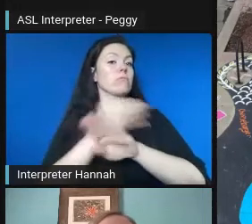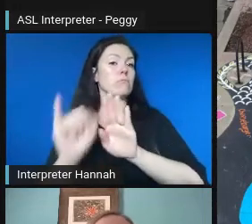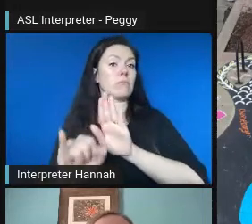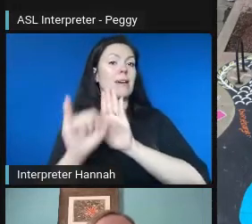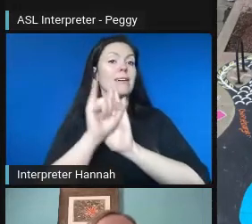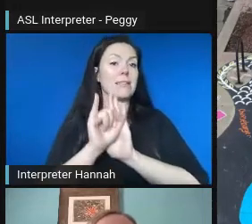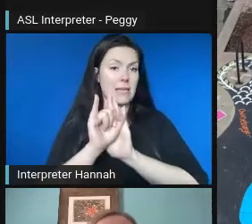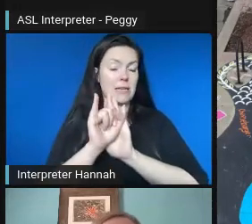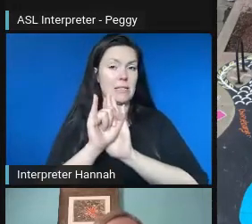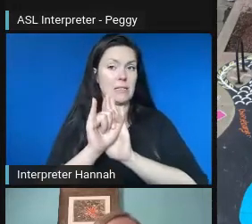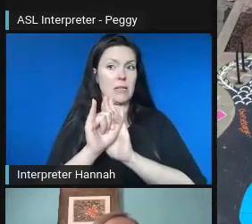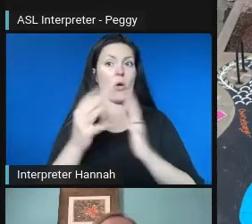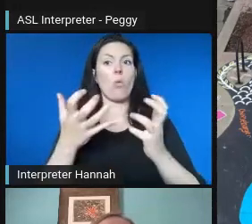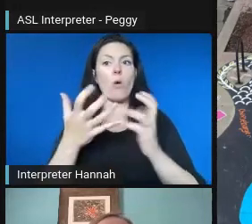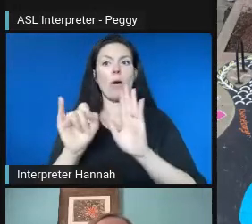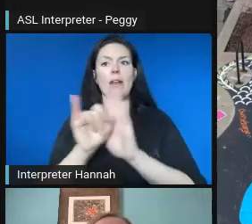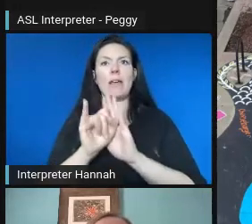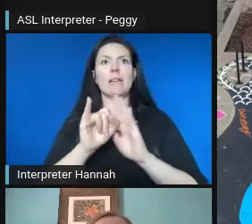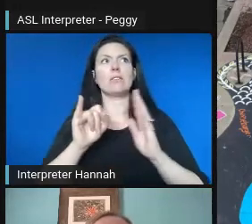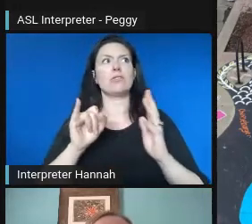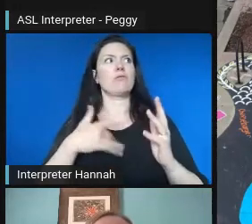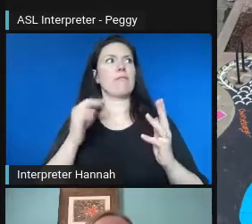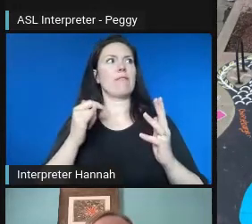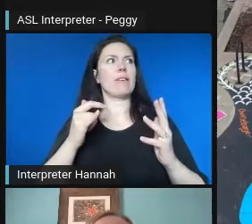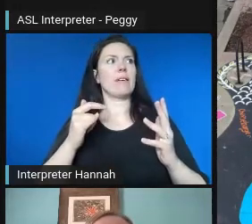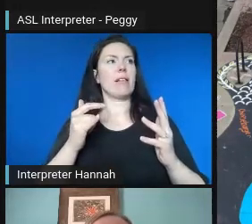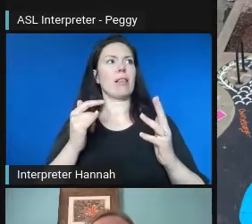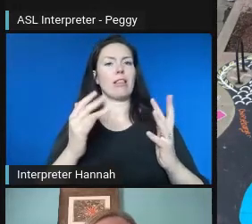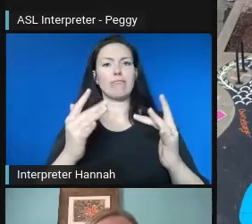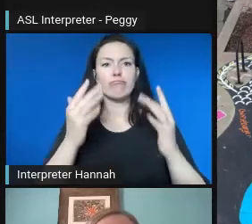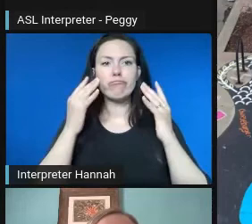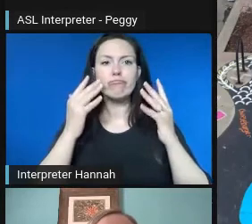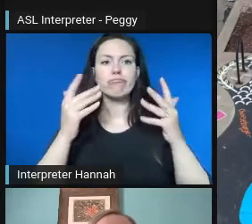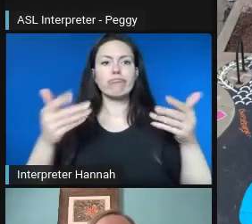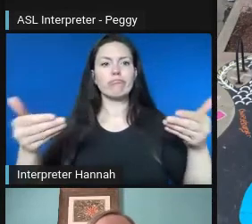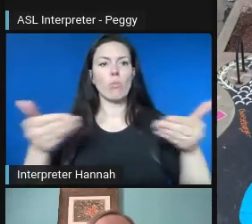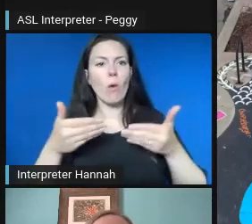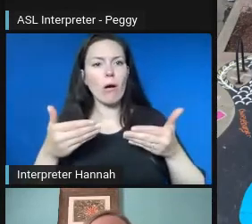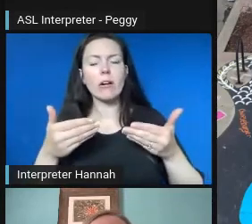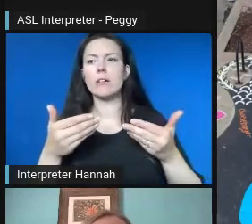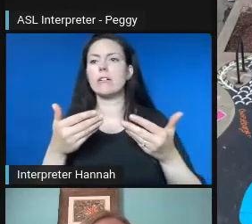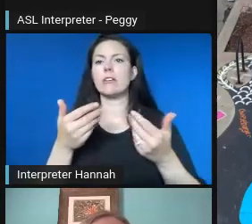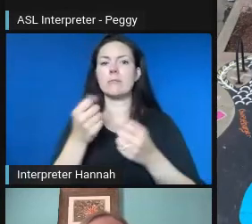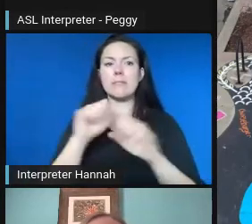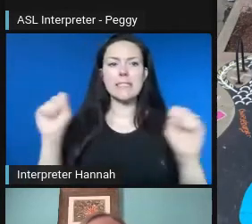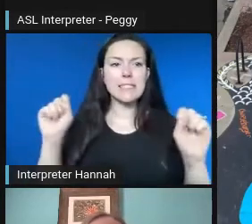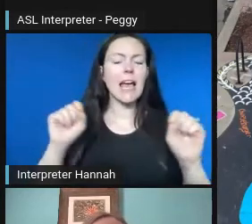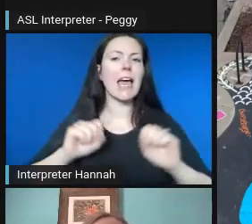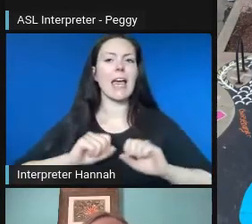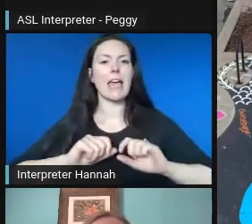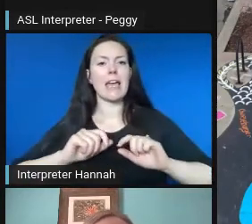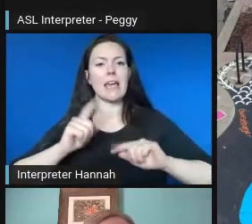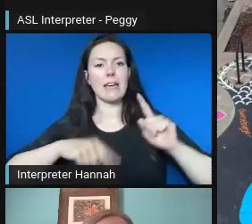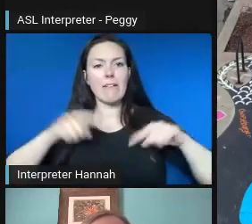and diverse place that was a safe place to be, that's about arts and culture and food